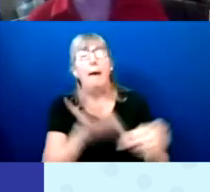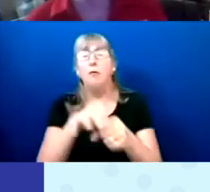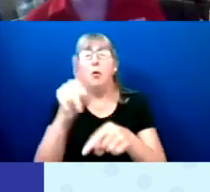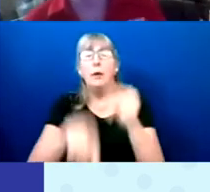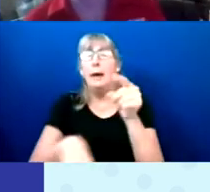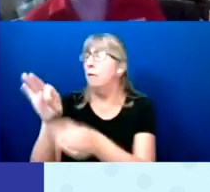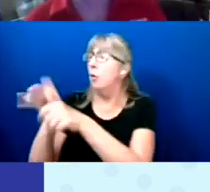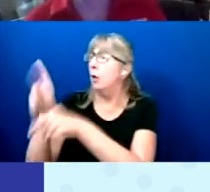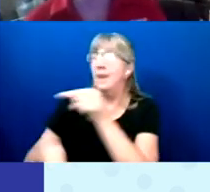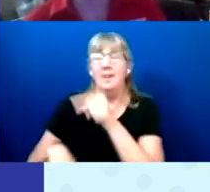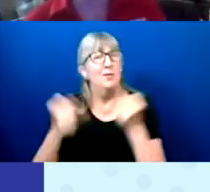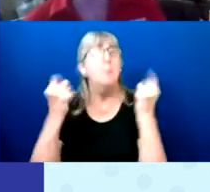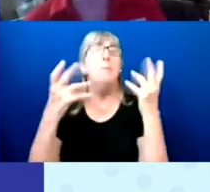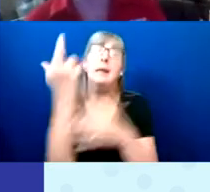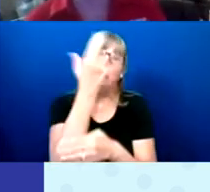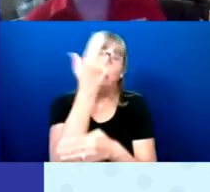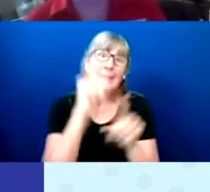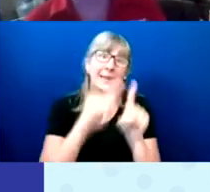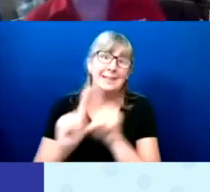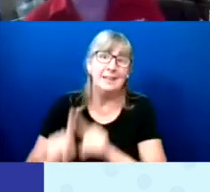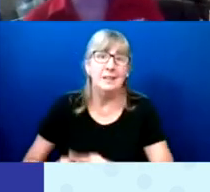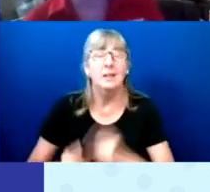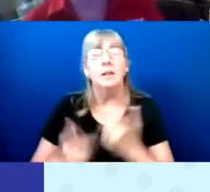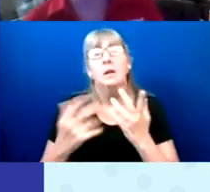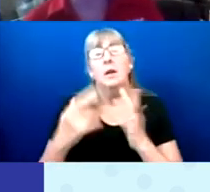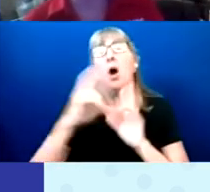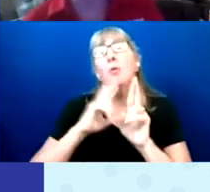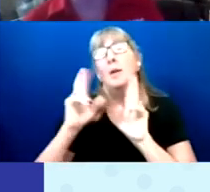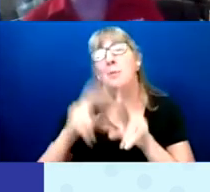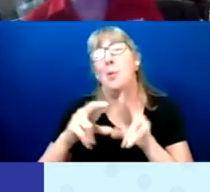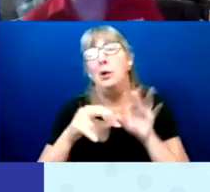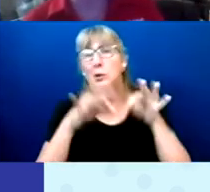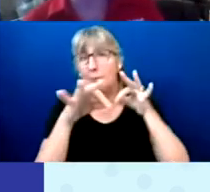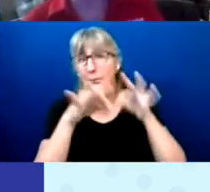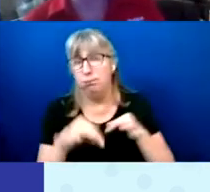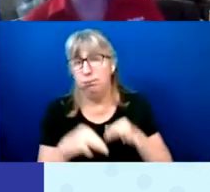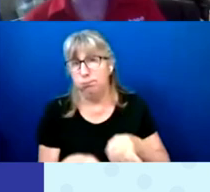which you can read in our report, and we'll be happy to share that with you.